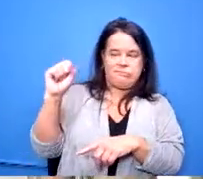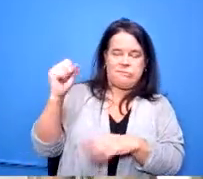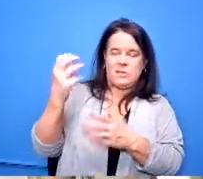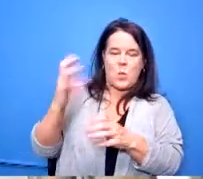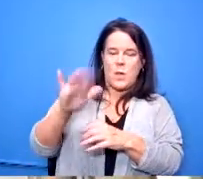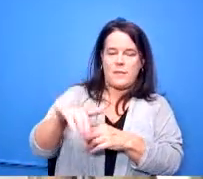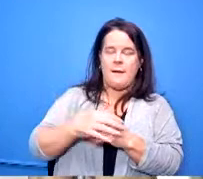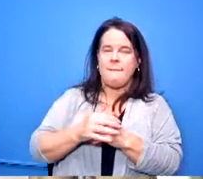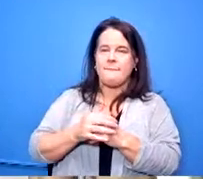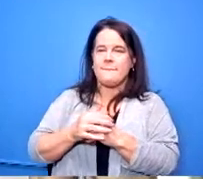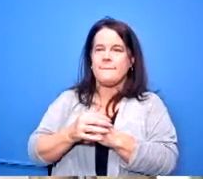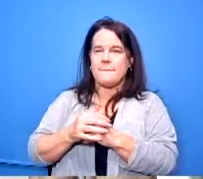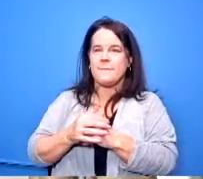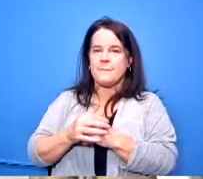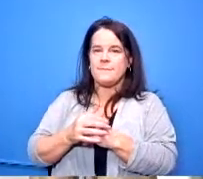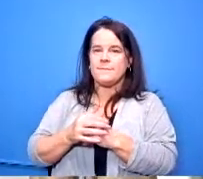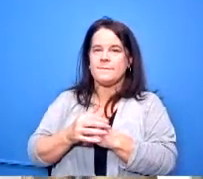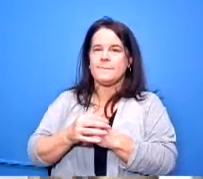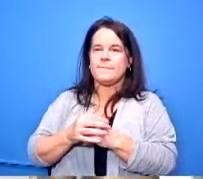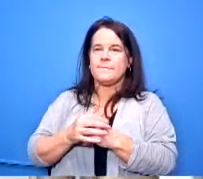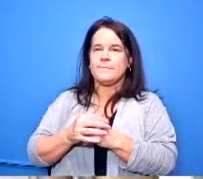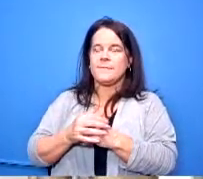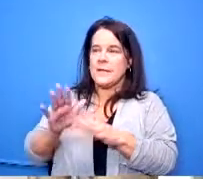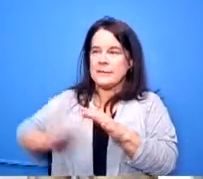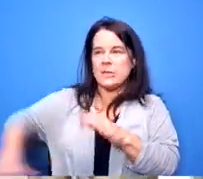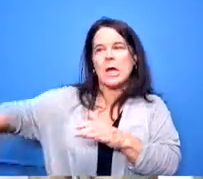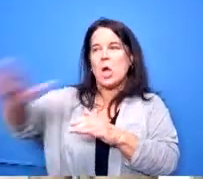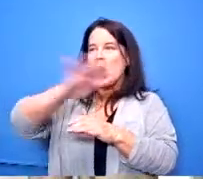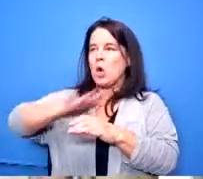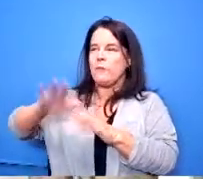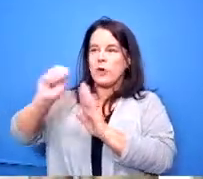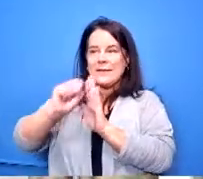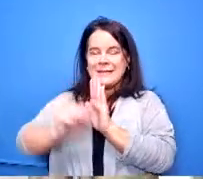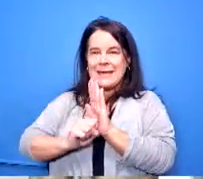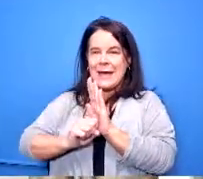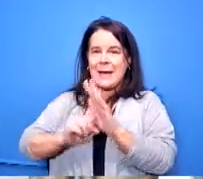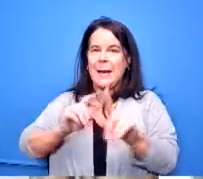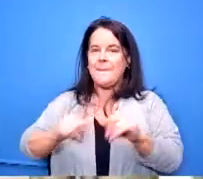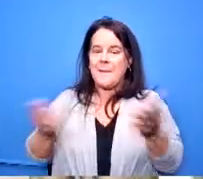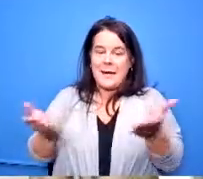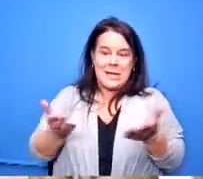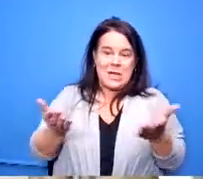and it's done all around the state of ohio but for here they they really went up against that